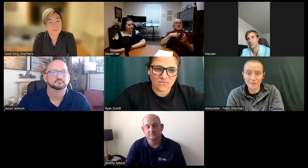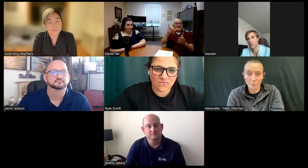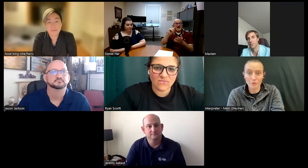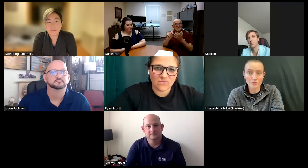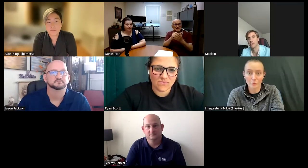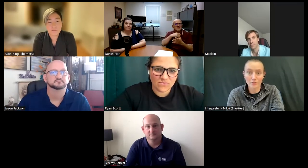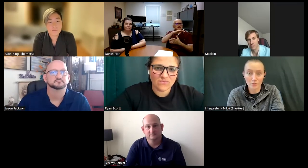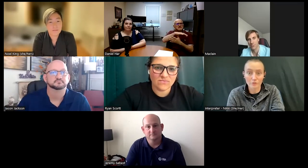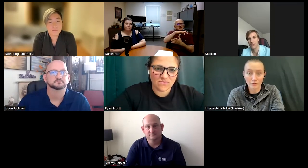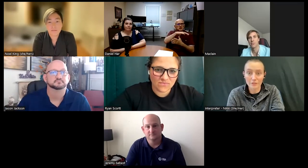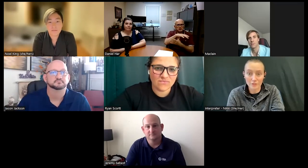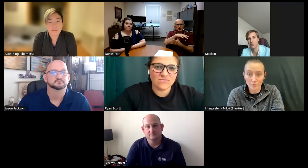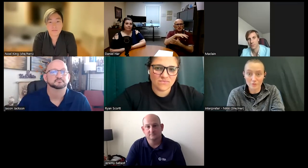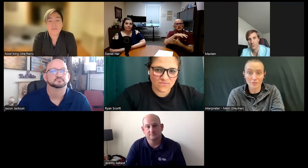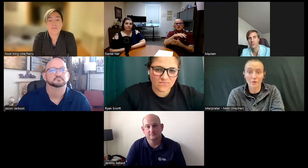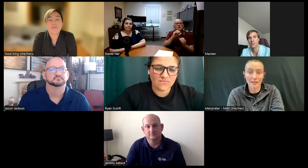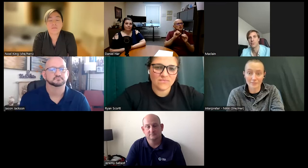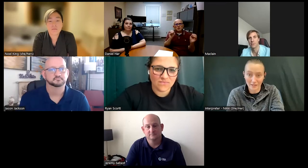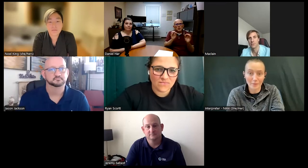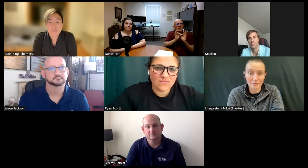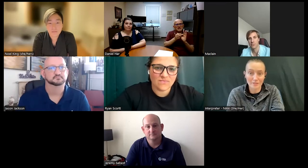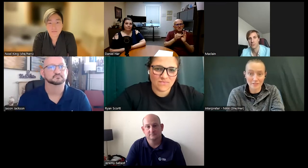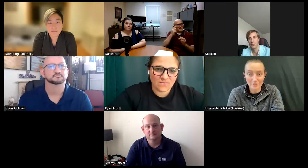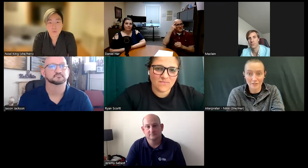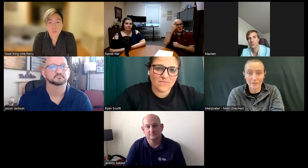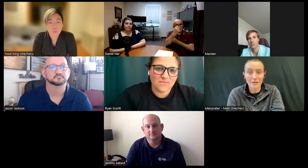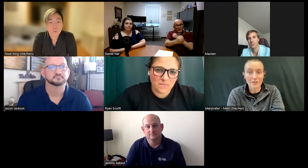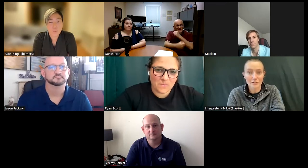interpreters for about 250 students you know at that time I was a senior so